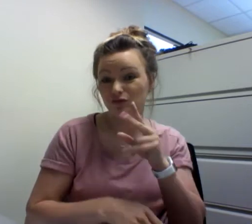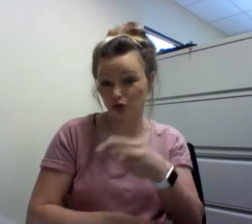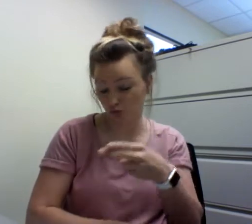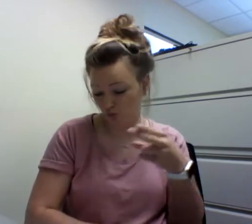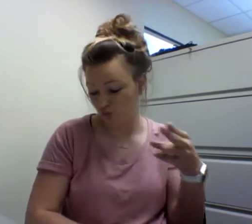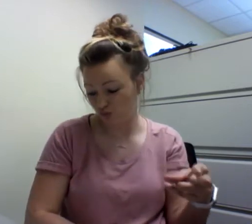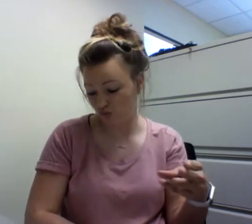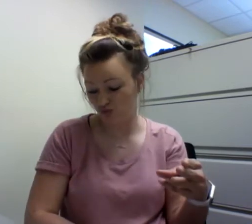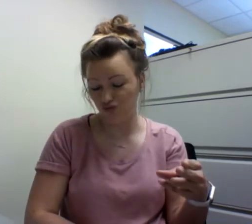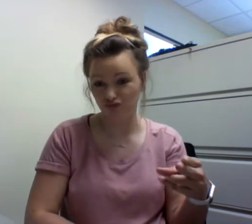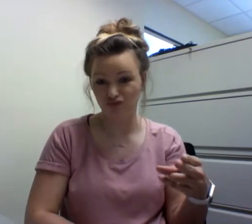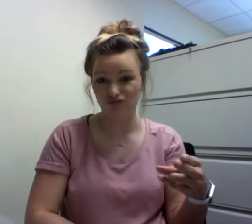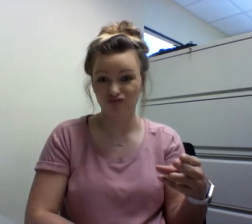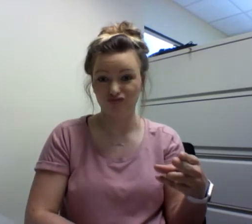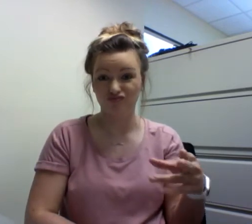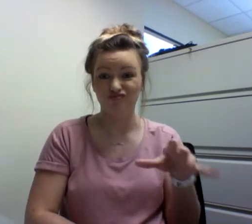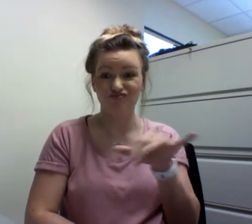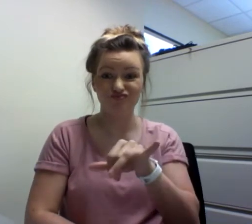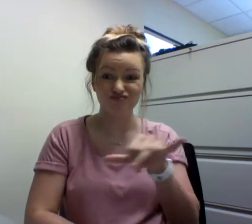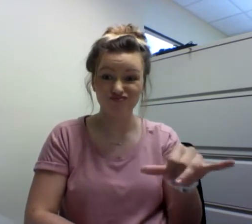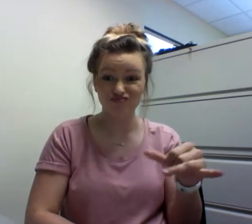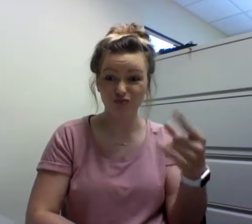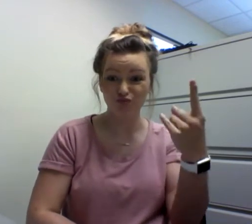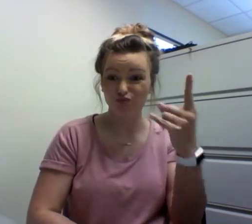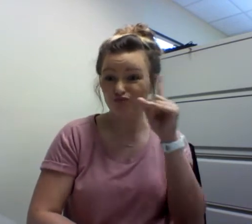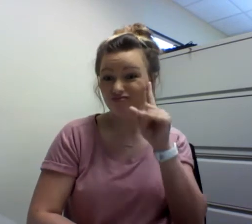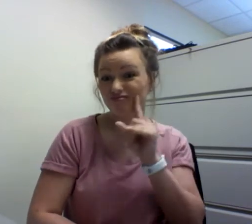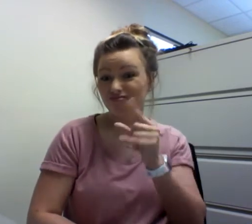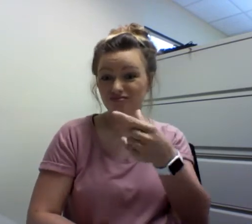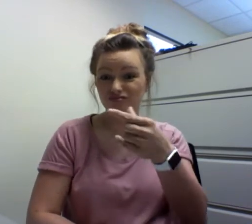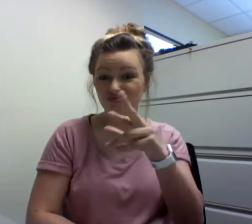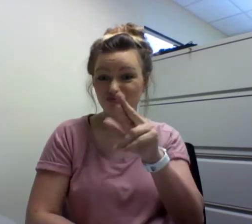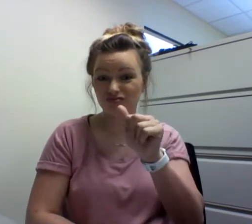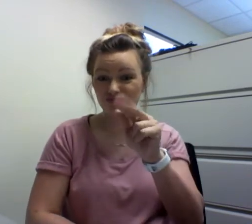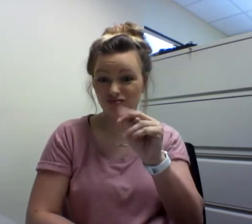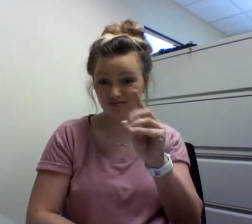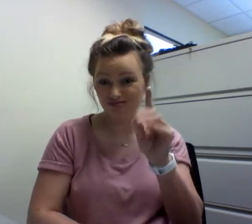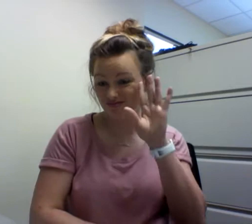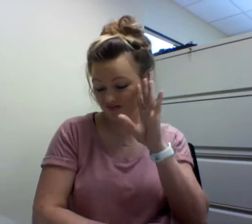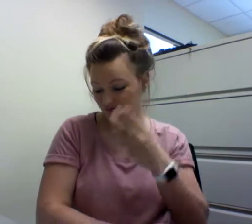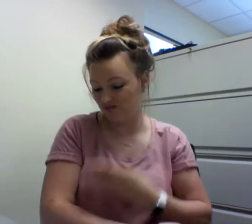He also has four children that are Deaf or hard of hearing also one deaf grandson.